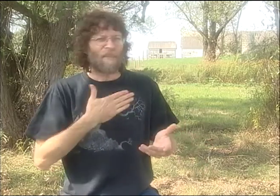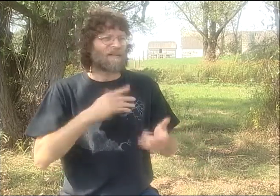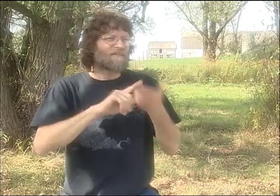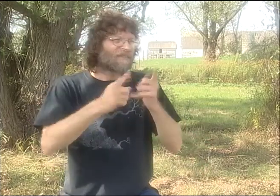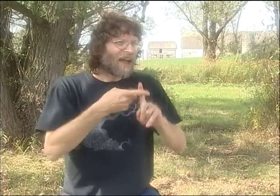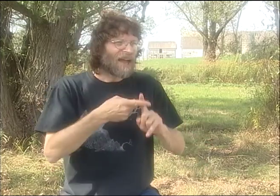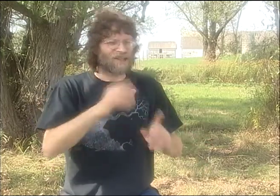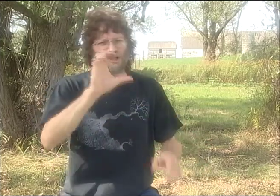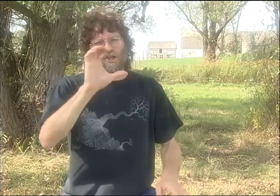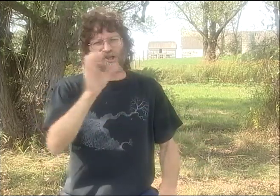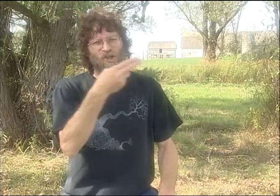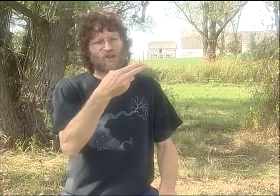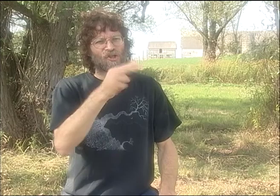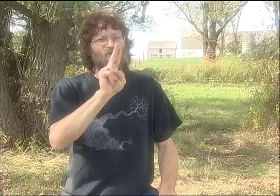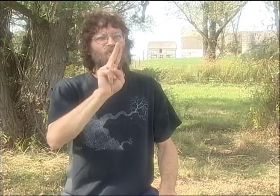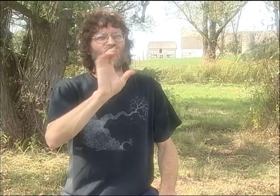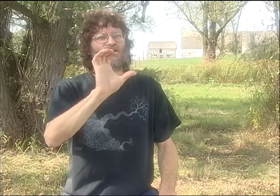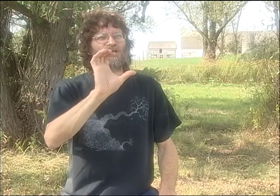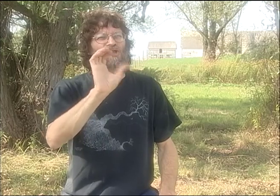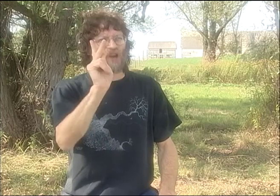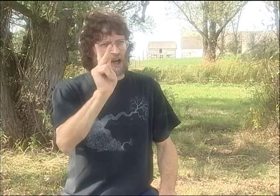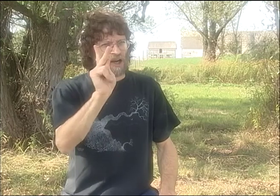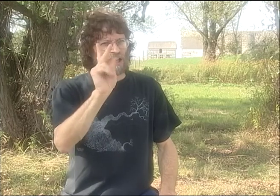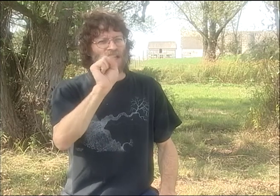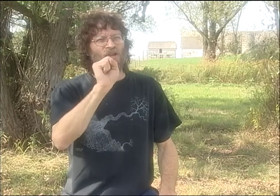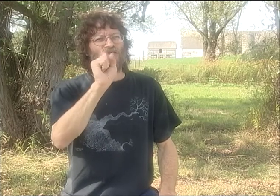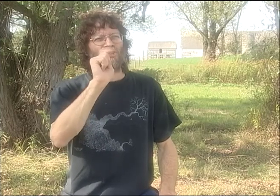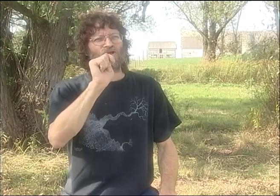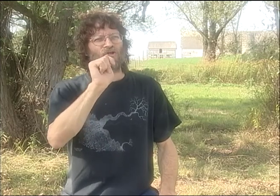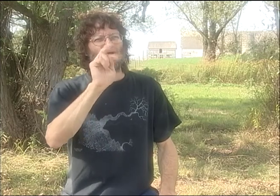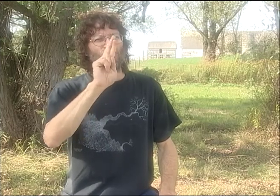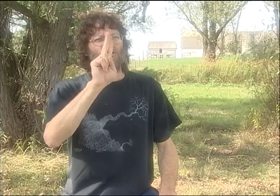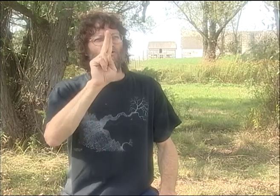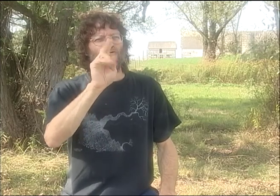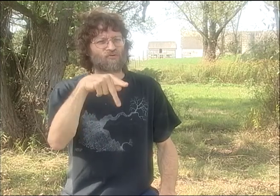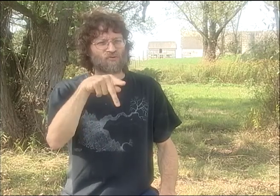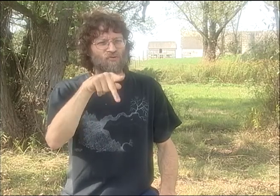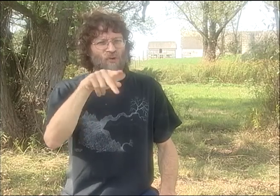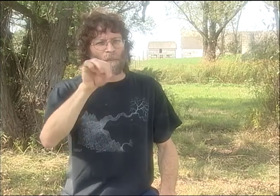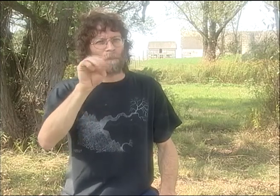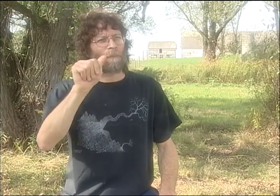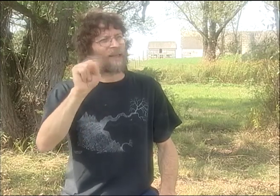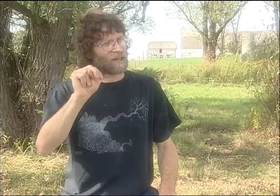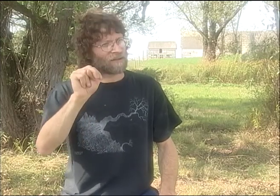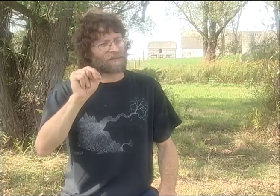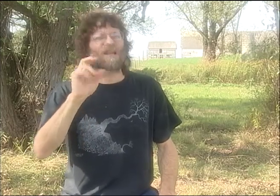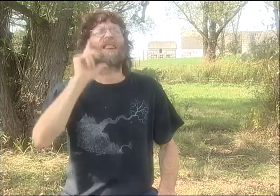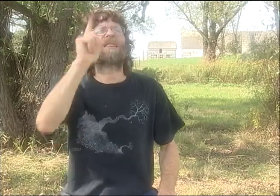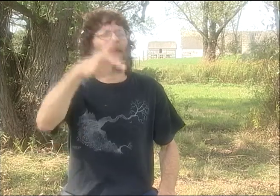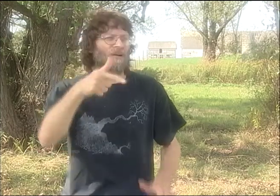I MEAN, I WAS TRYING TO LEARN SIGN. AND I HAD THIS FRIEND NAMED CHUCK STRUPPMANN.